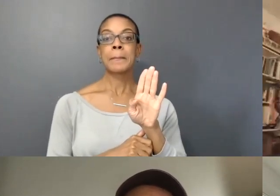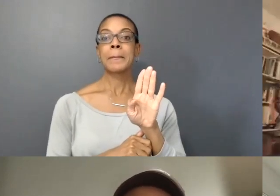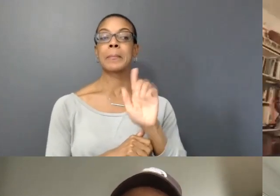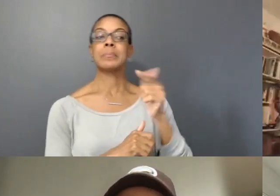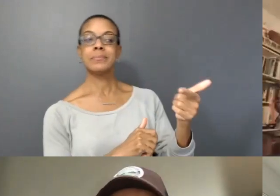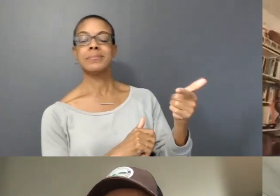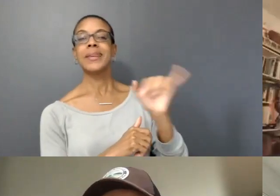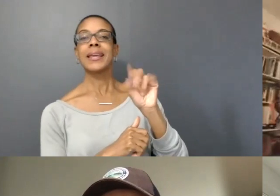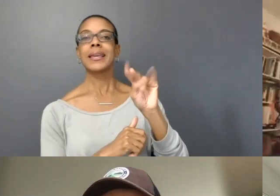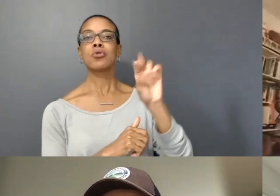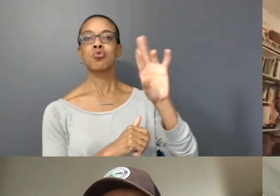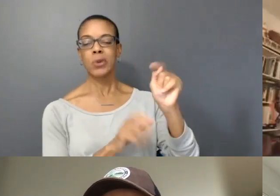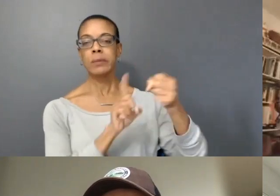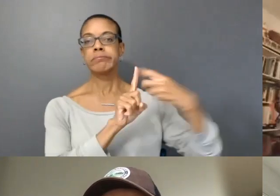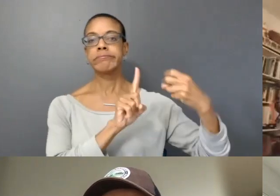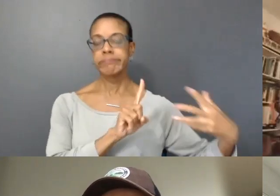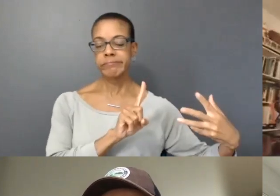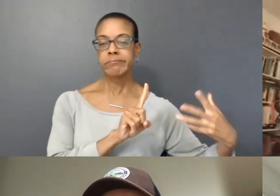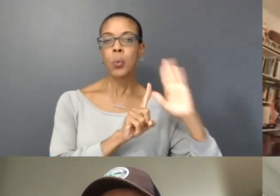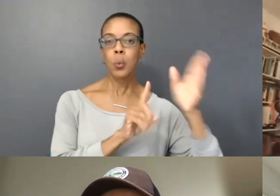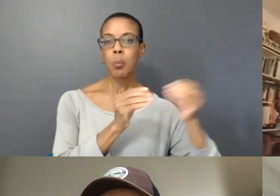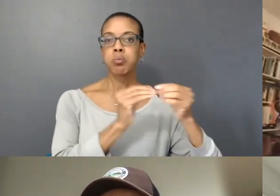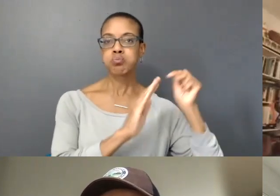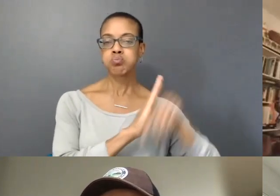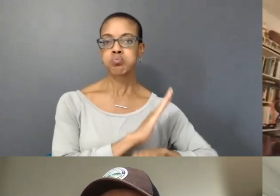a bit more about the project at large.